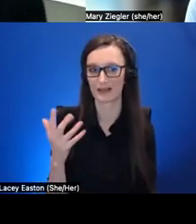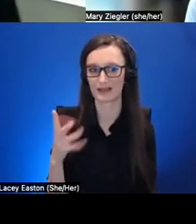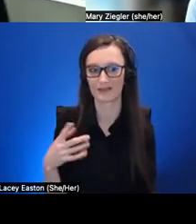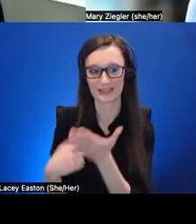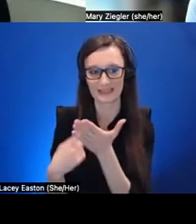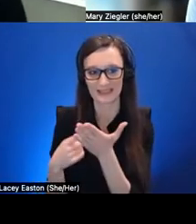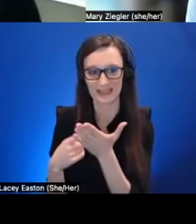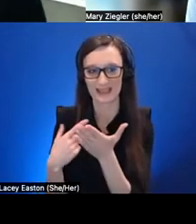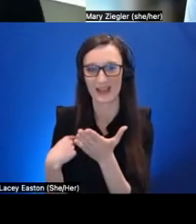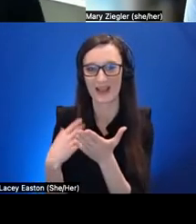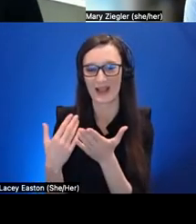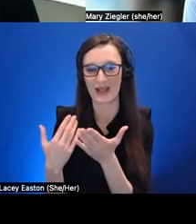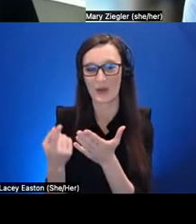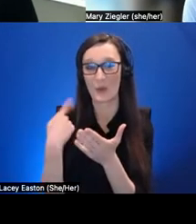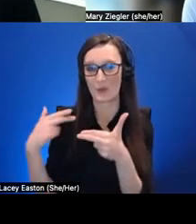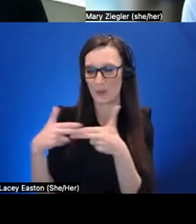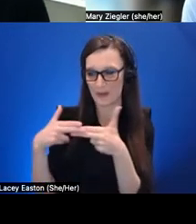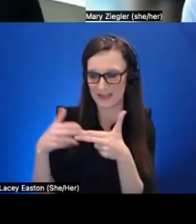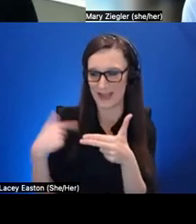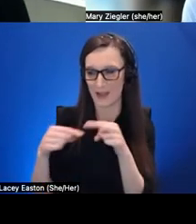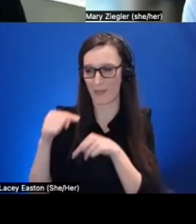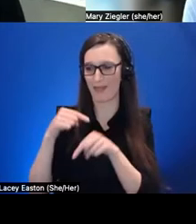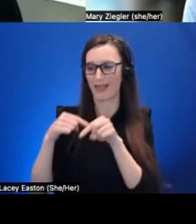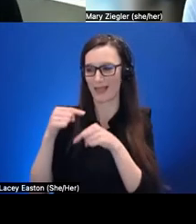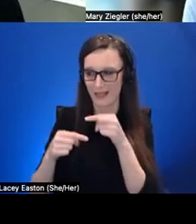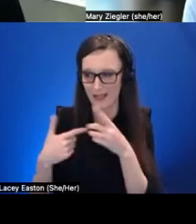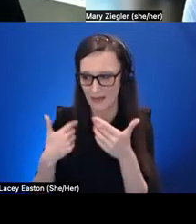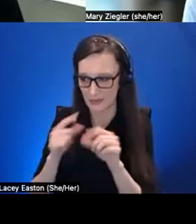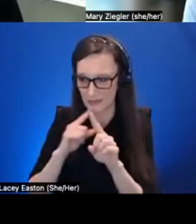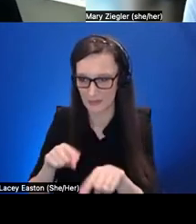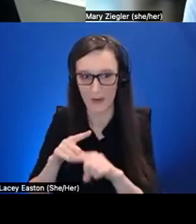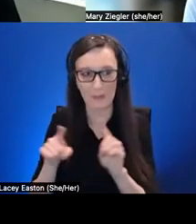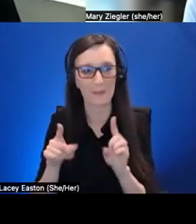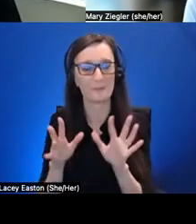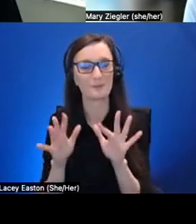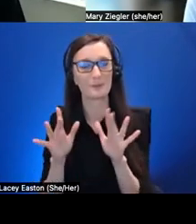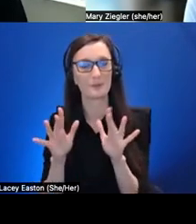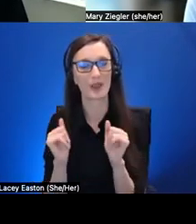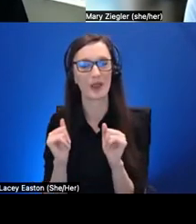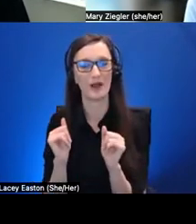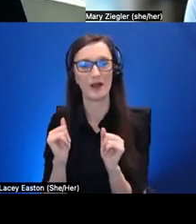so my upcoming slides to maybe respond to that but a quick precursor so um it is true that these